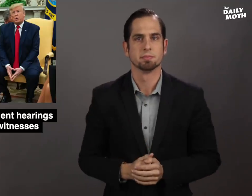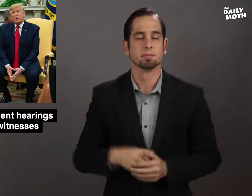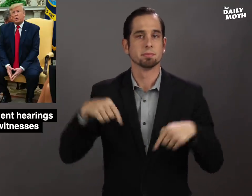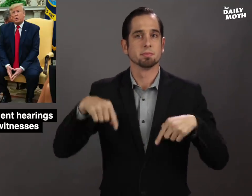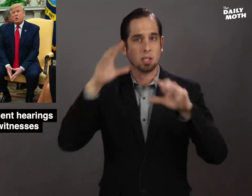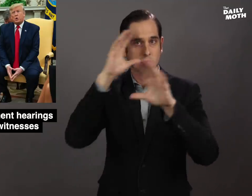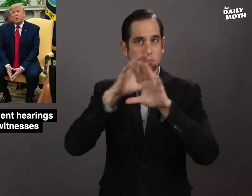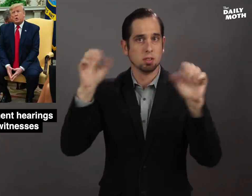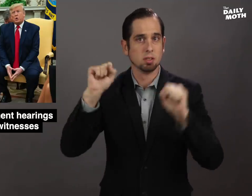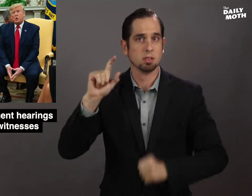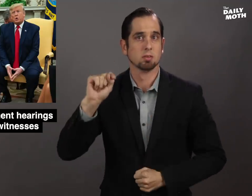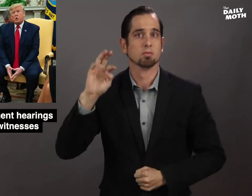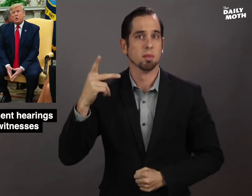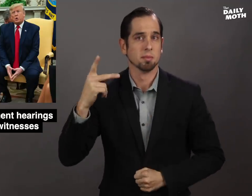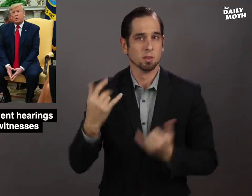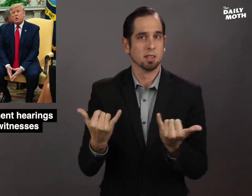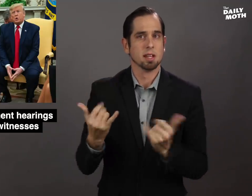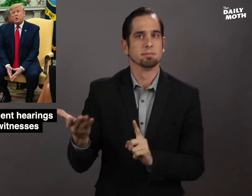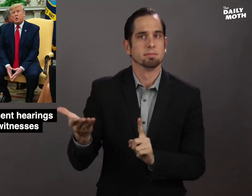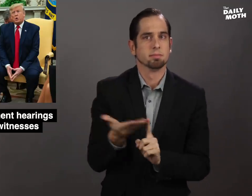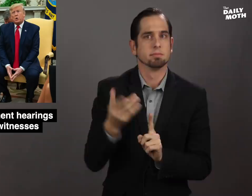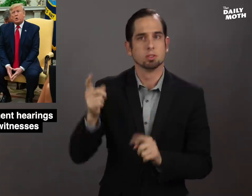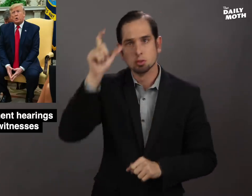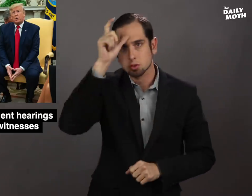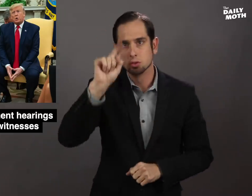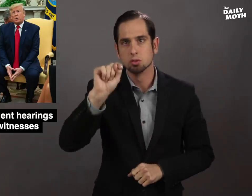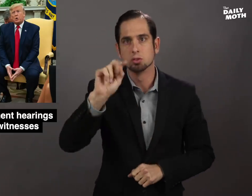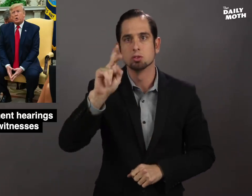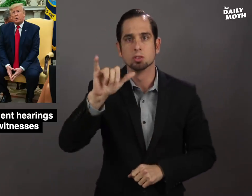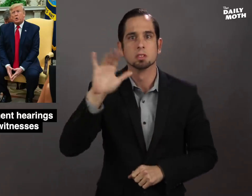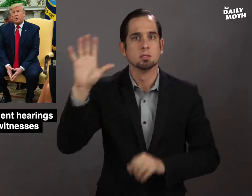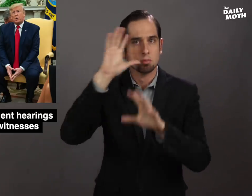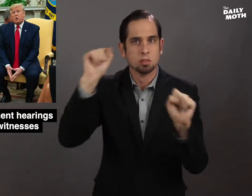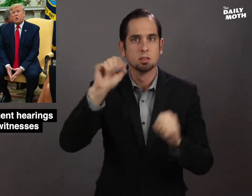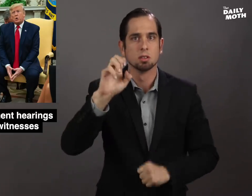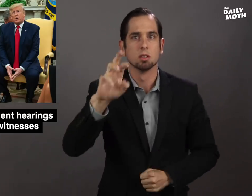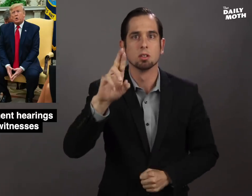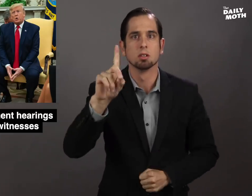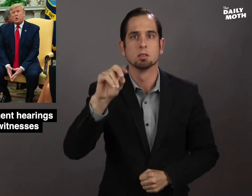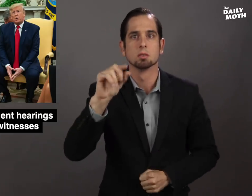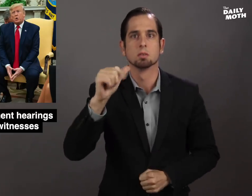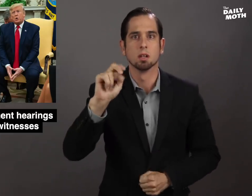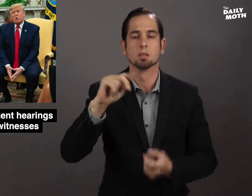President Trump invited Turkey's President Erdogan